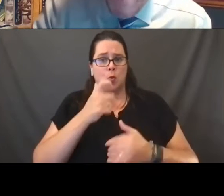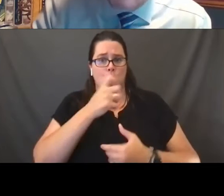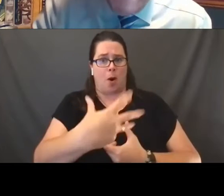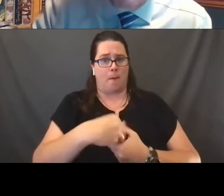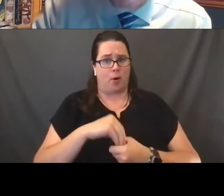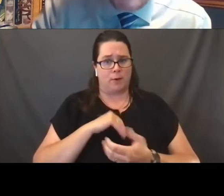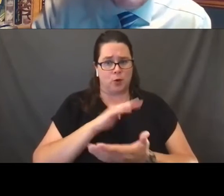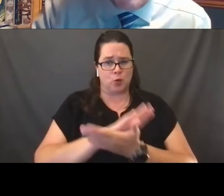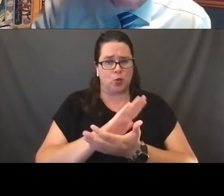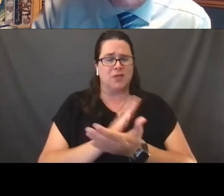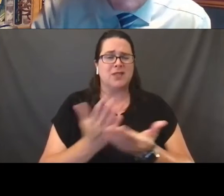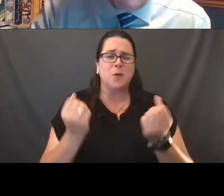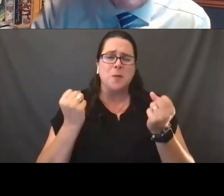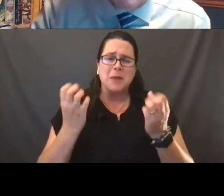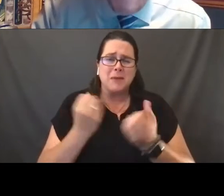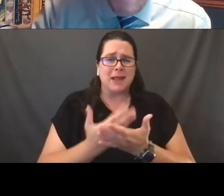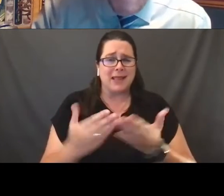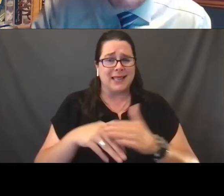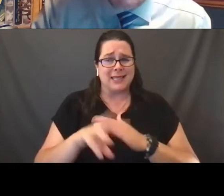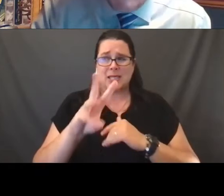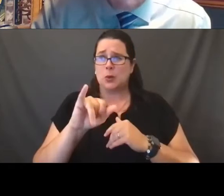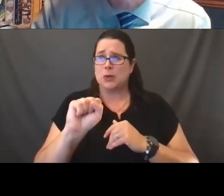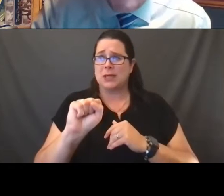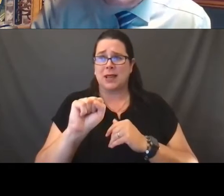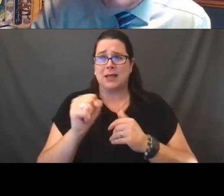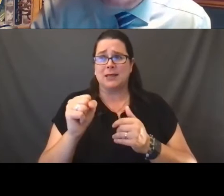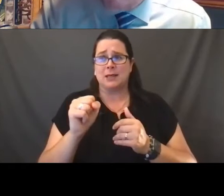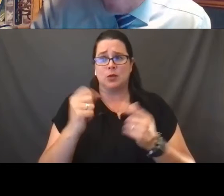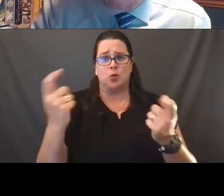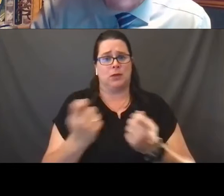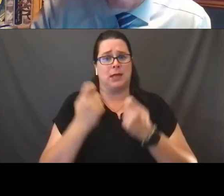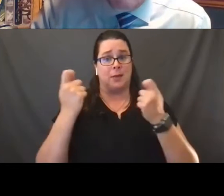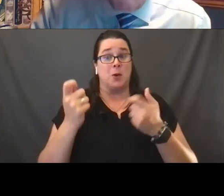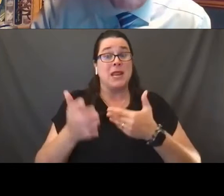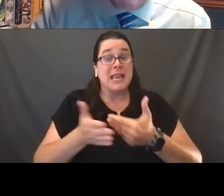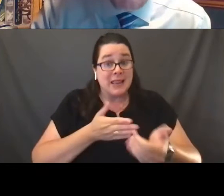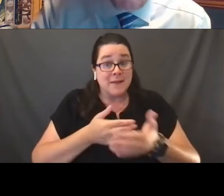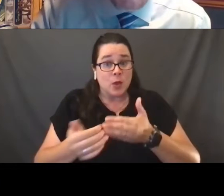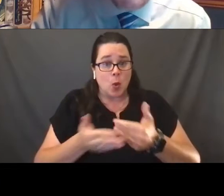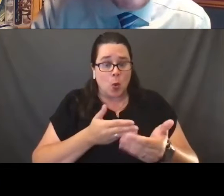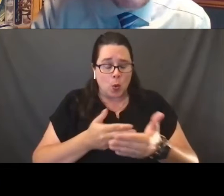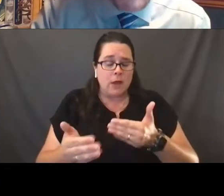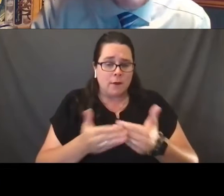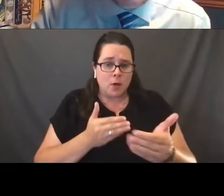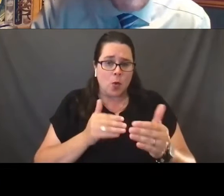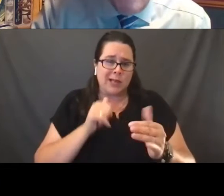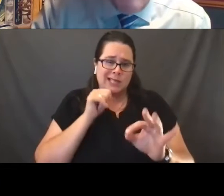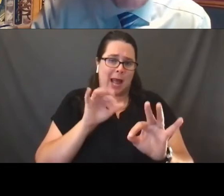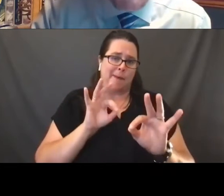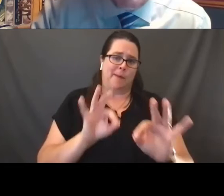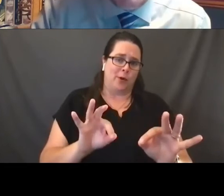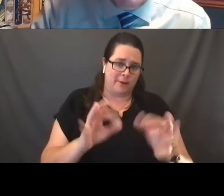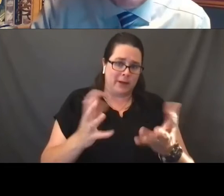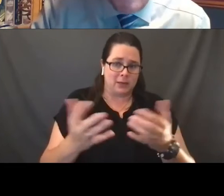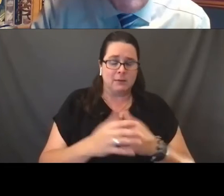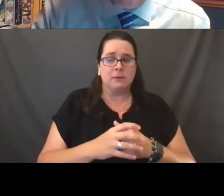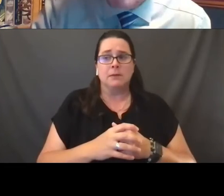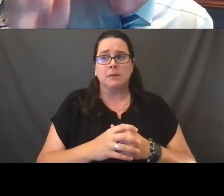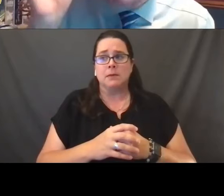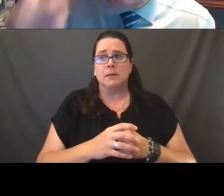So a lot of things in Wisconsin to celebrate even though, even though they're imperfectly advanced and promoted to this time.